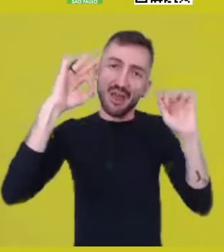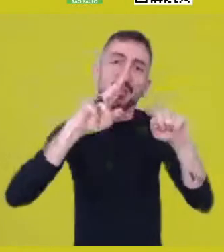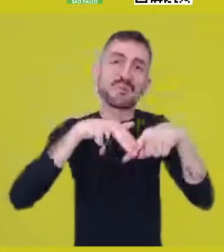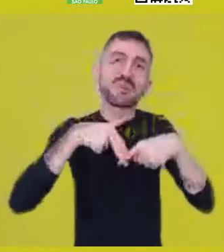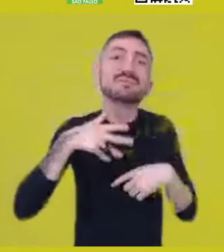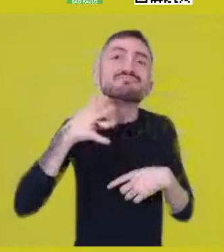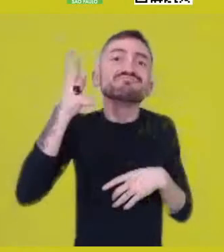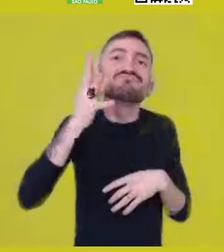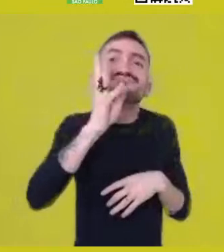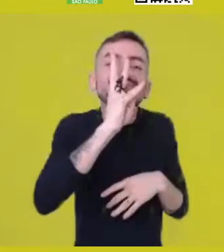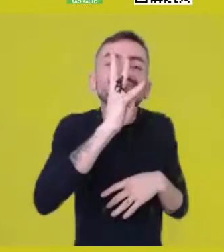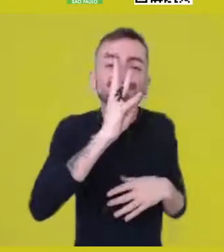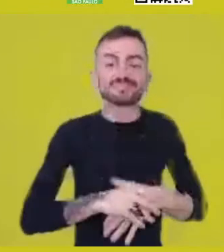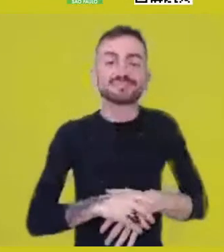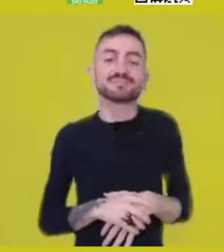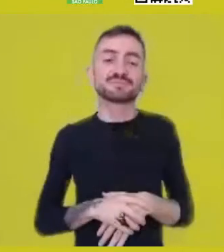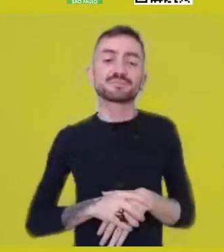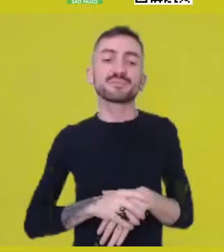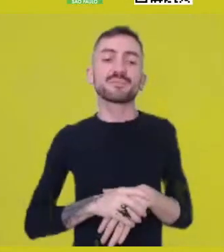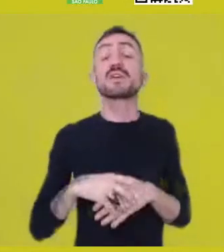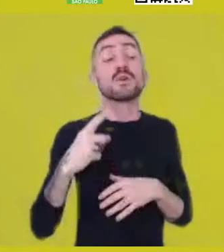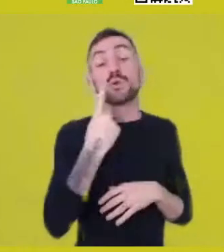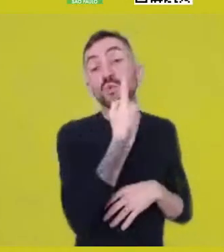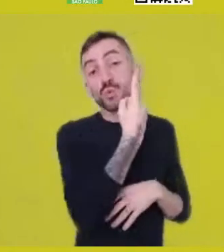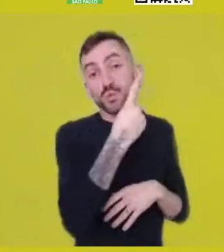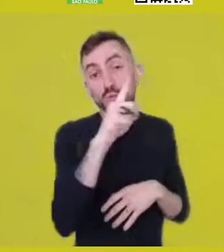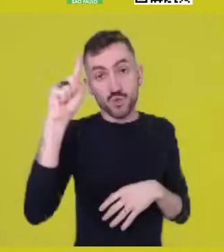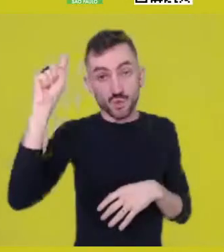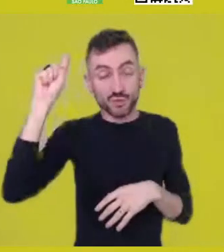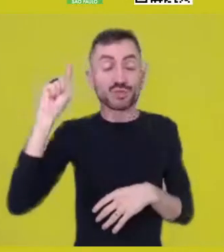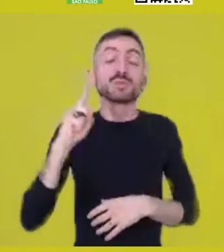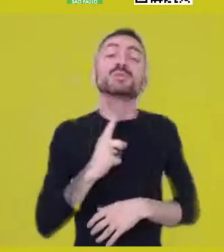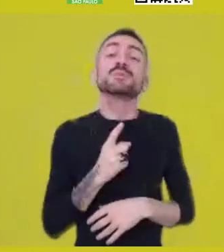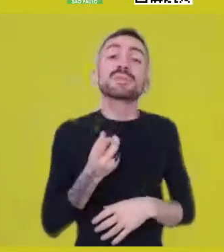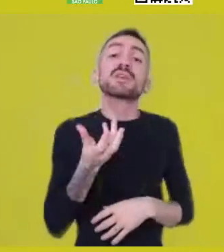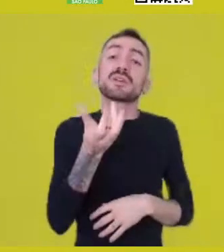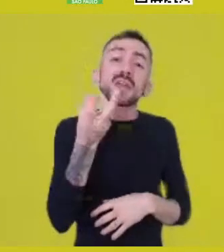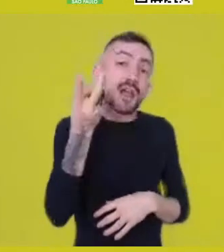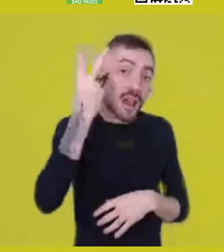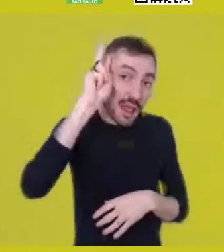And to conclude, I’d like to remind you that with Vagamundos